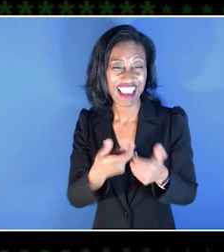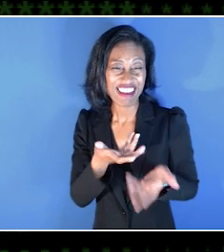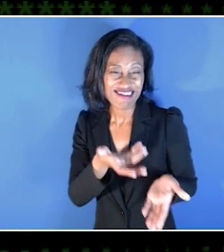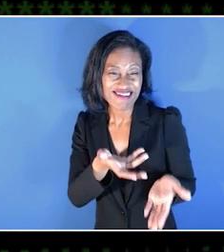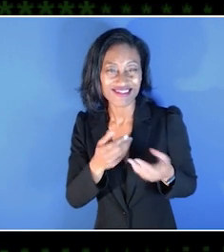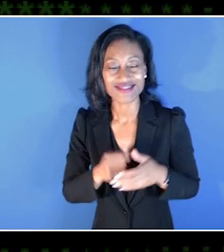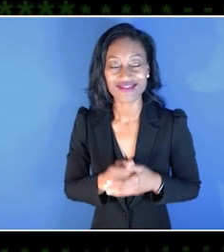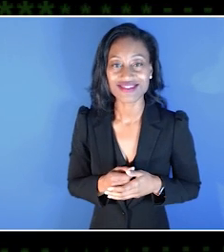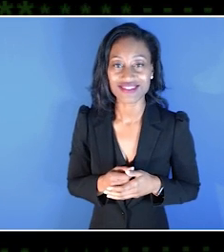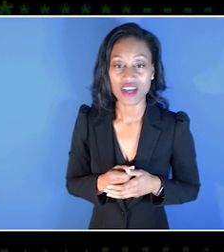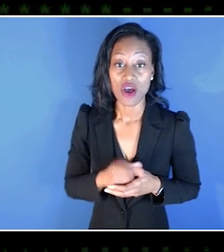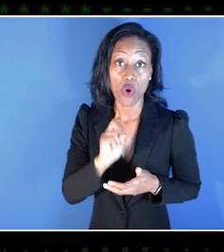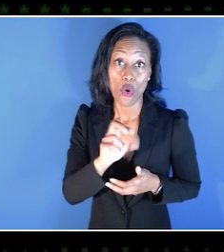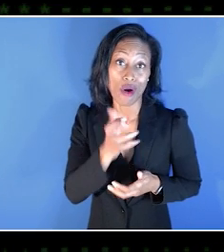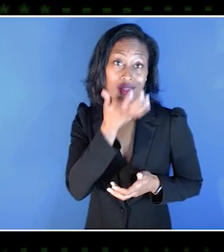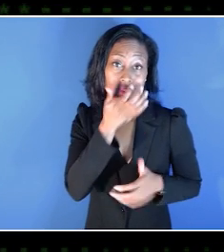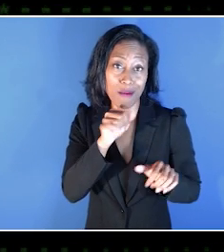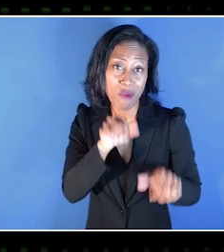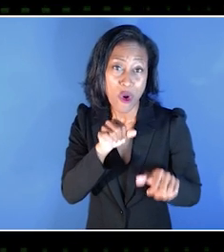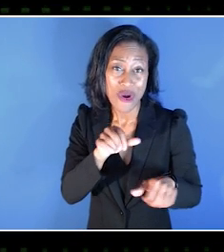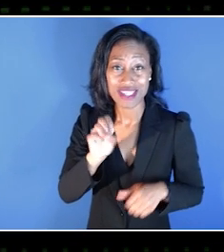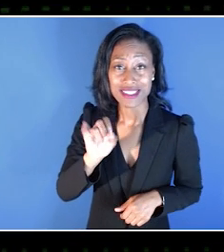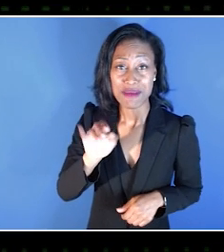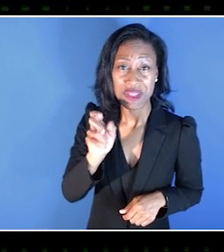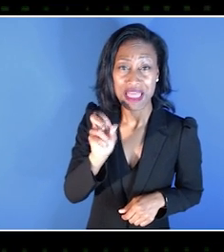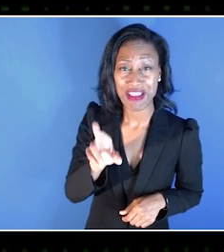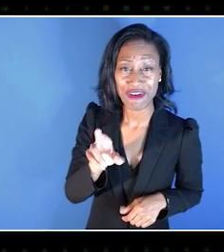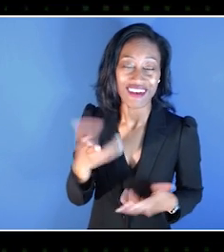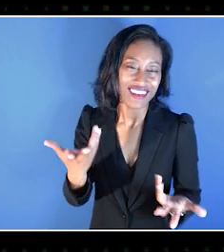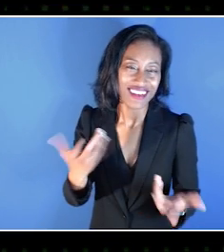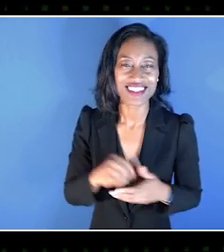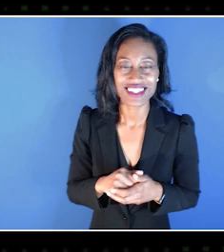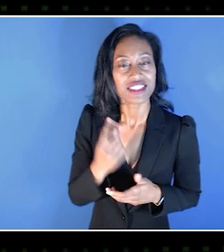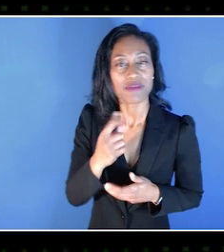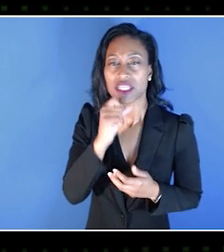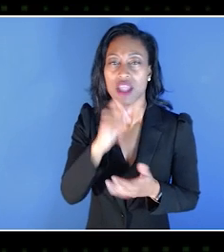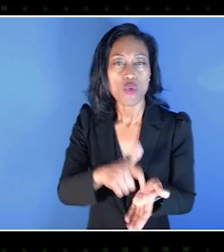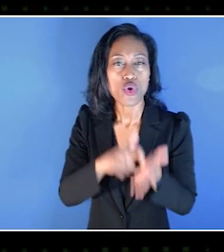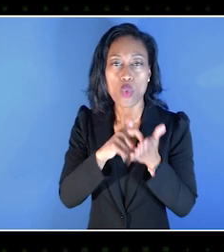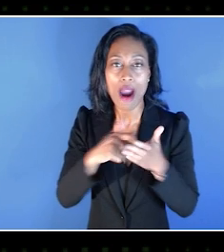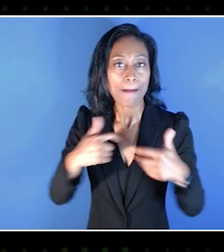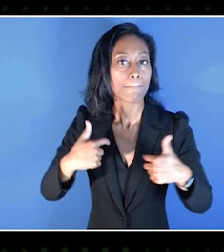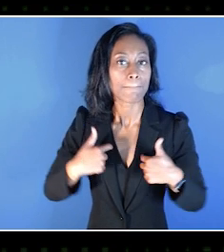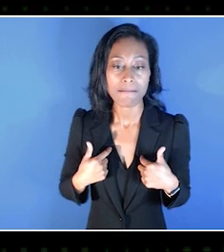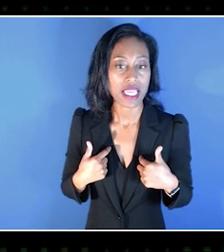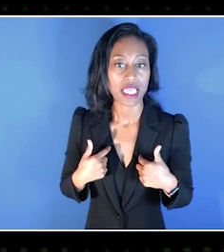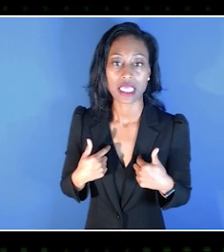Or, you know, Lawn Mowing Simulator, something that doesn't require me